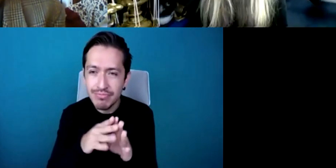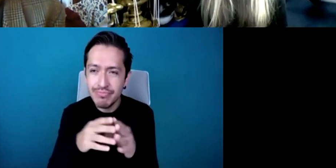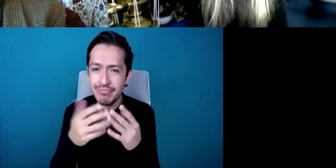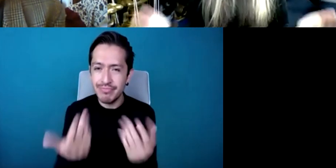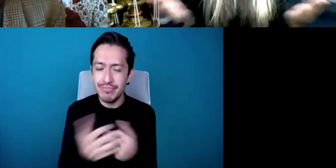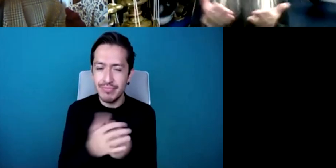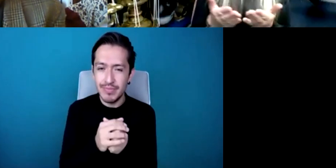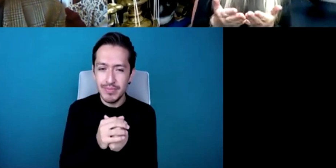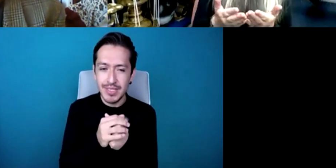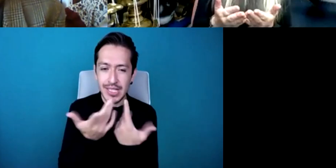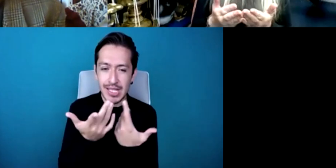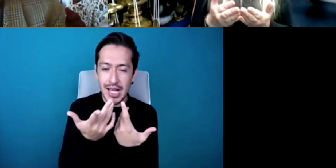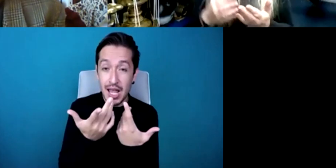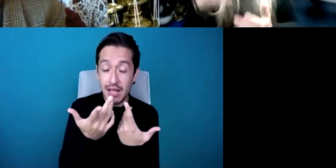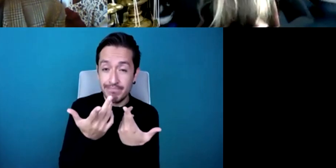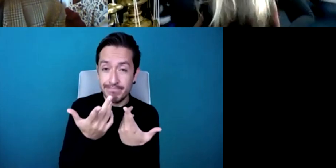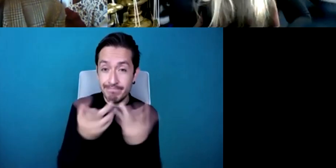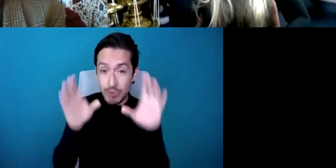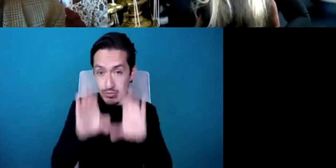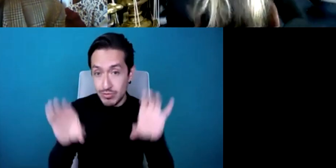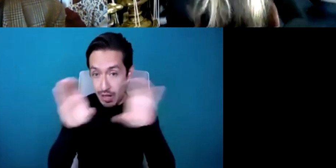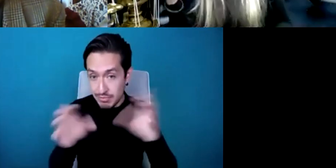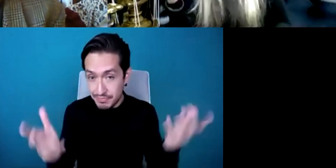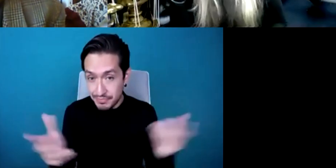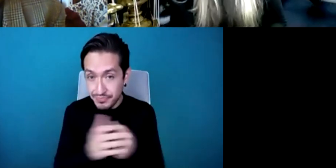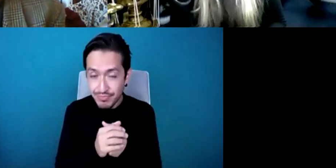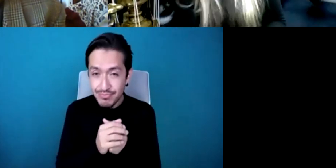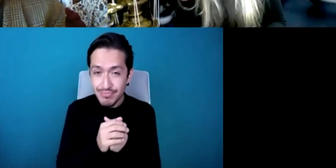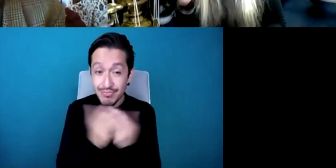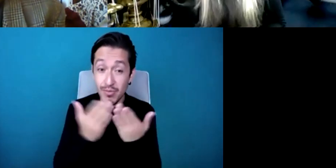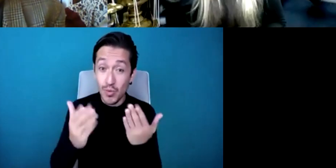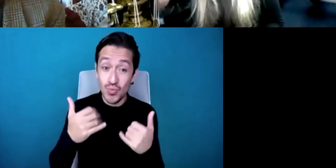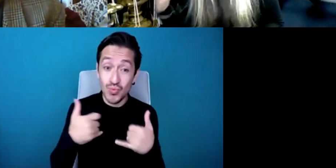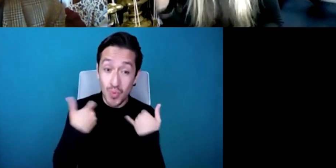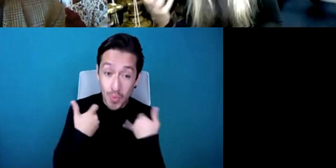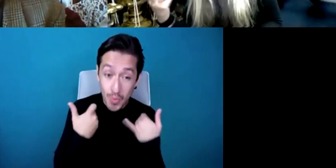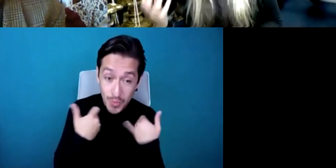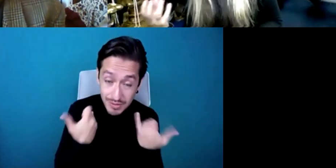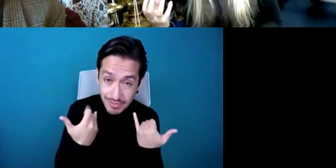even our young people today haven't maybe been aware of the sound of the very first computer